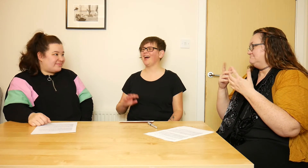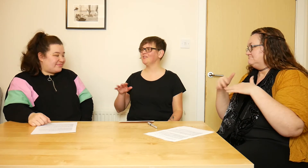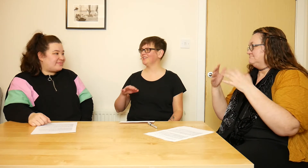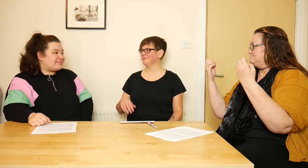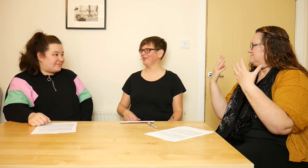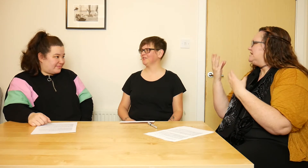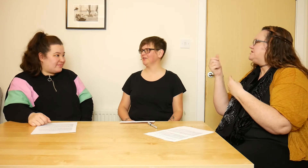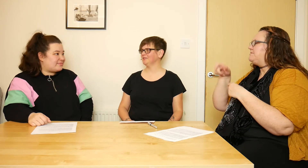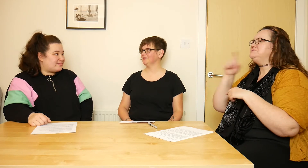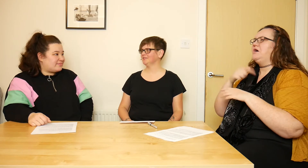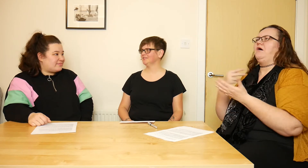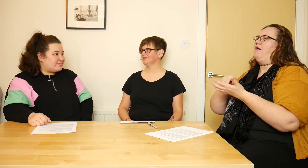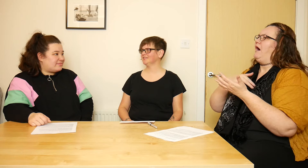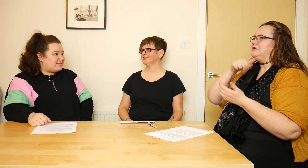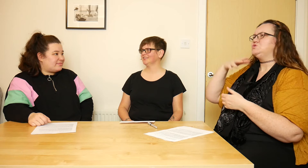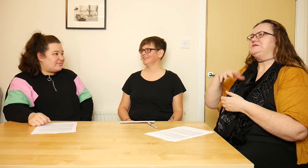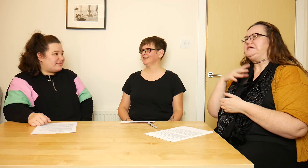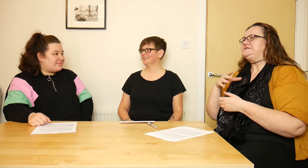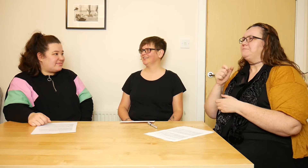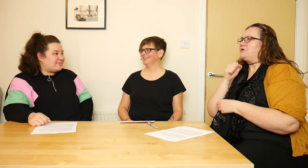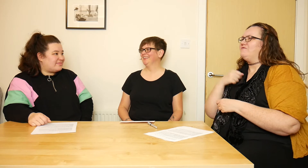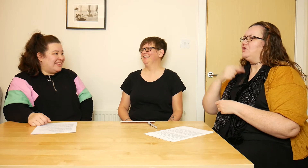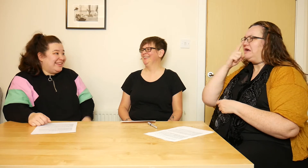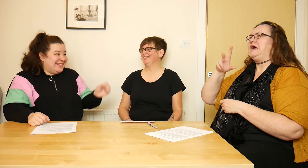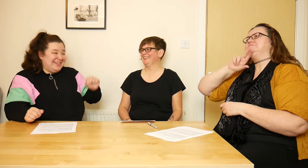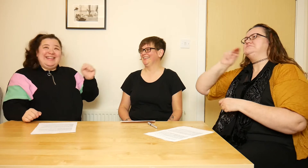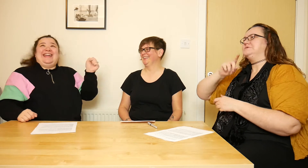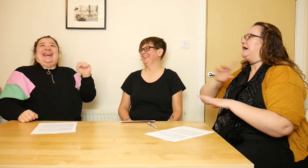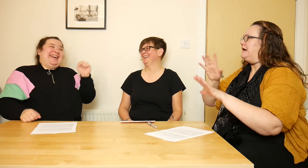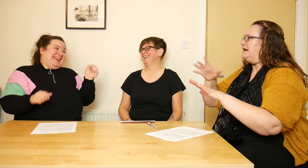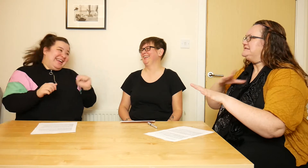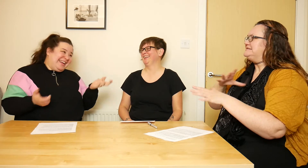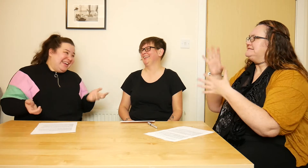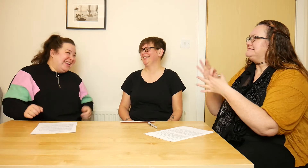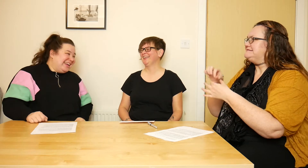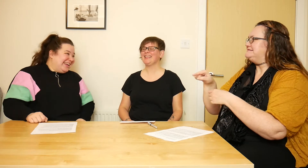'I don't need the microphone.'